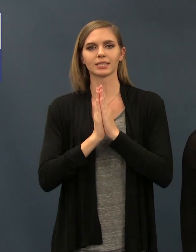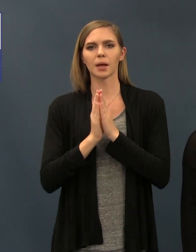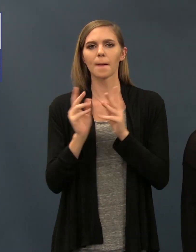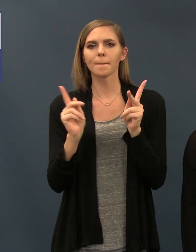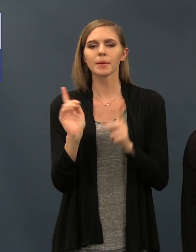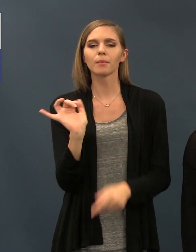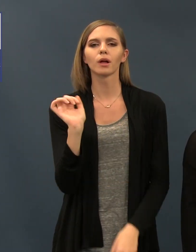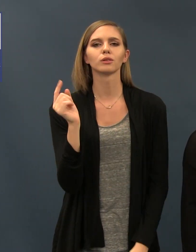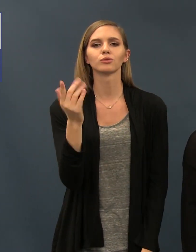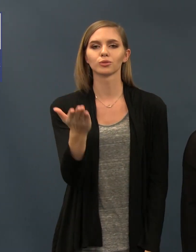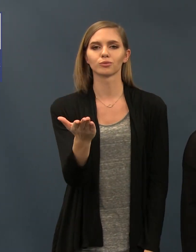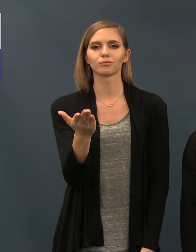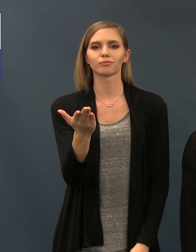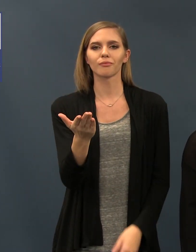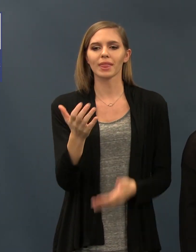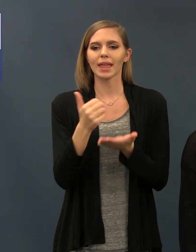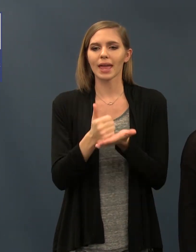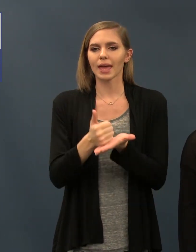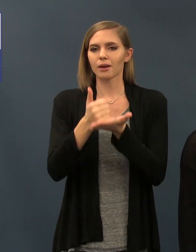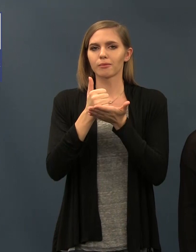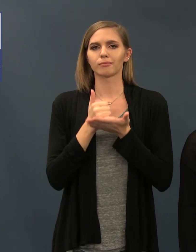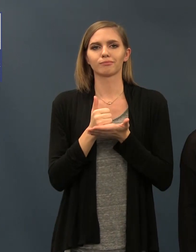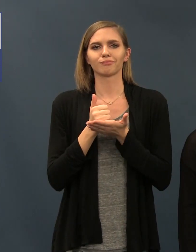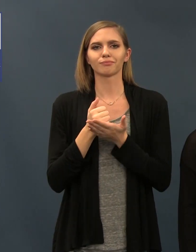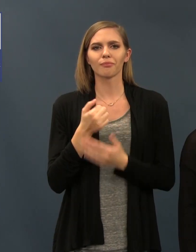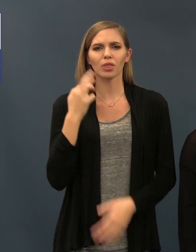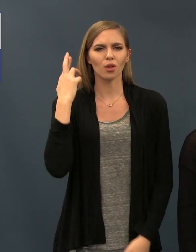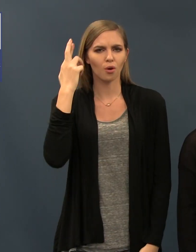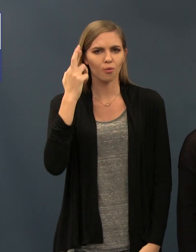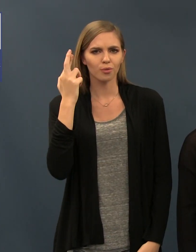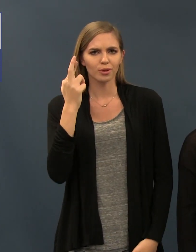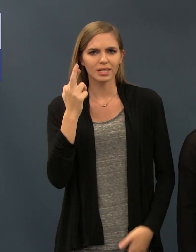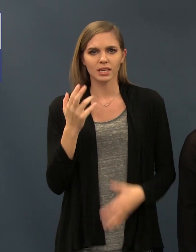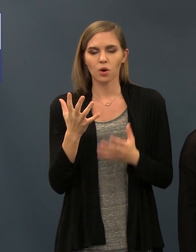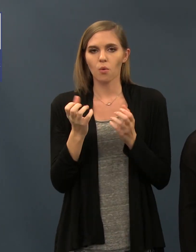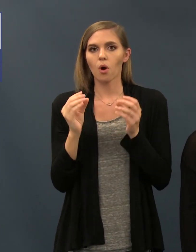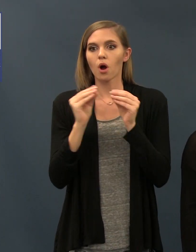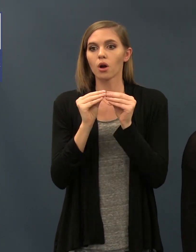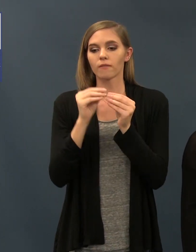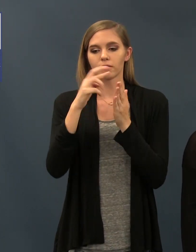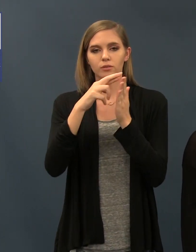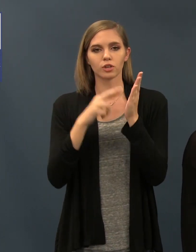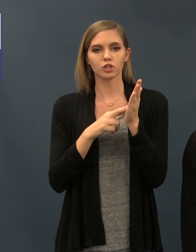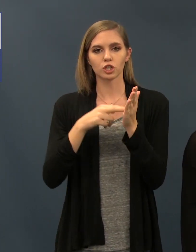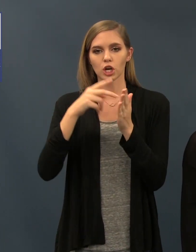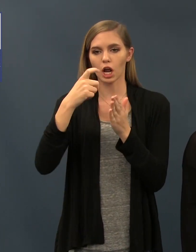the conference registration costs low. That way more people can attend. I hope